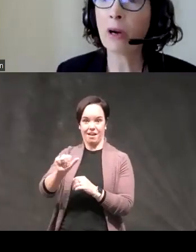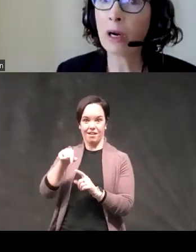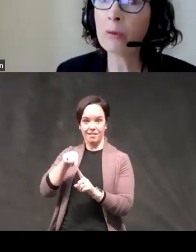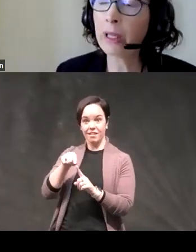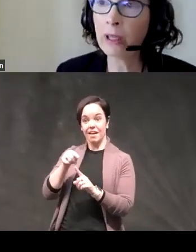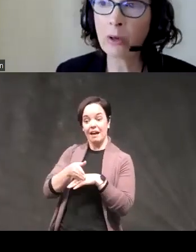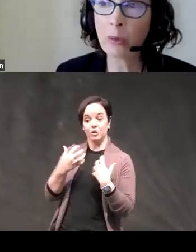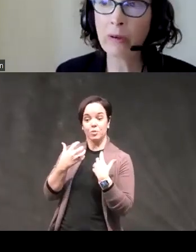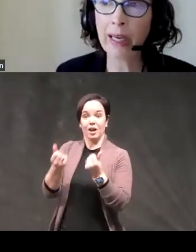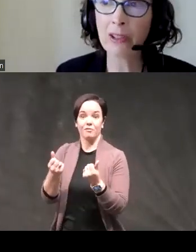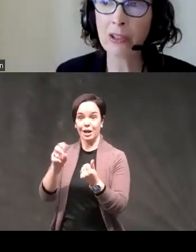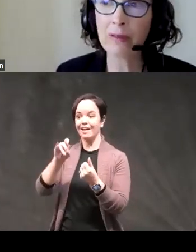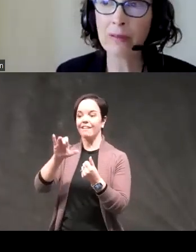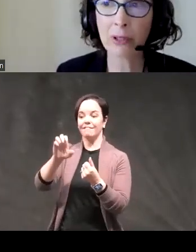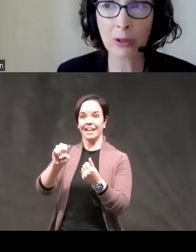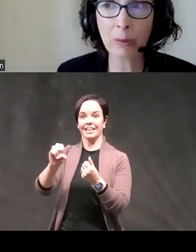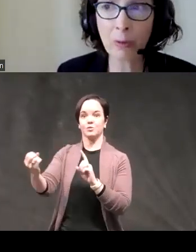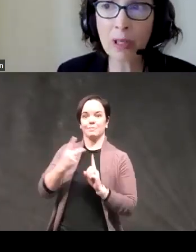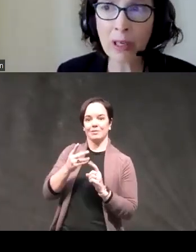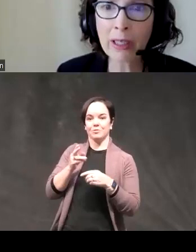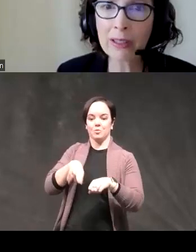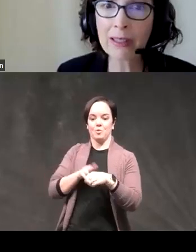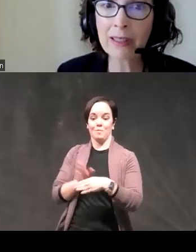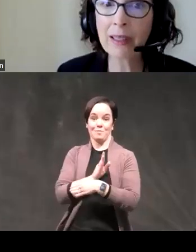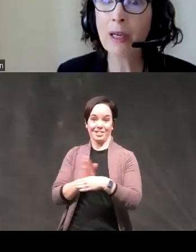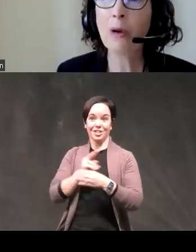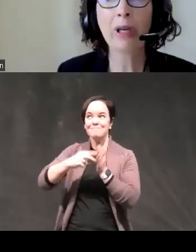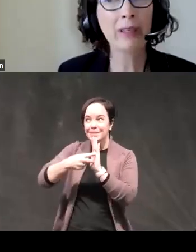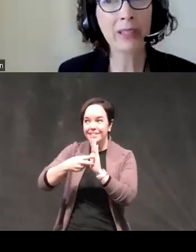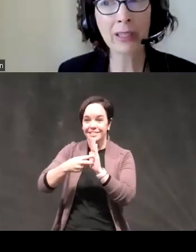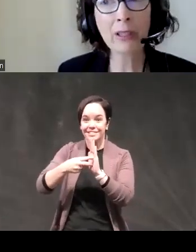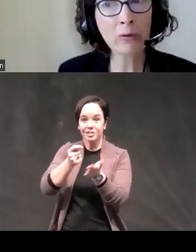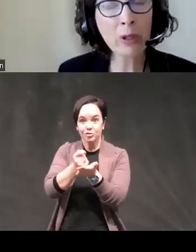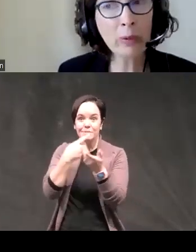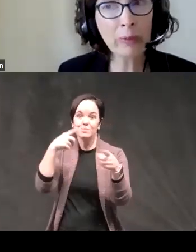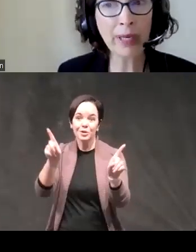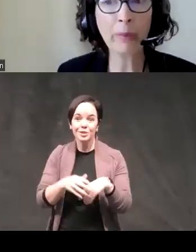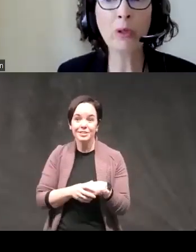are within the normal range so treatment works but there's still a group of people